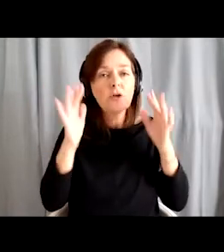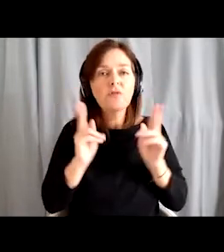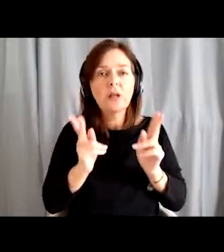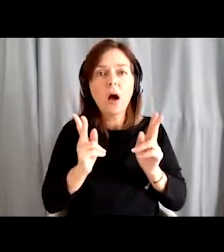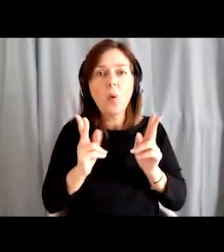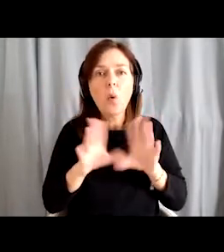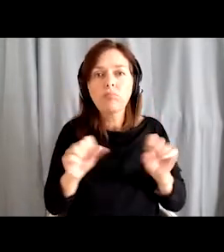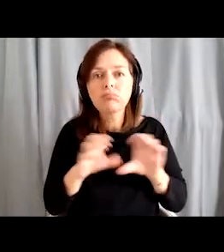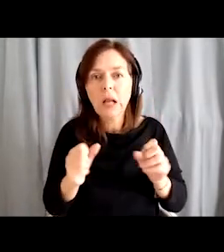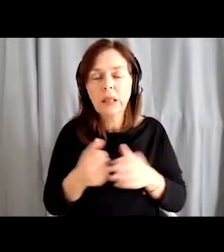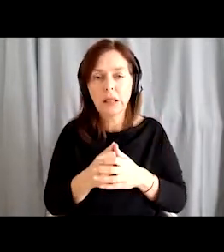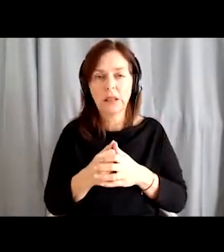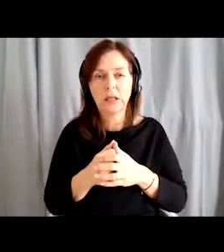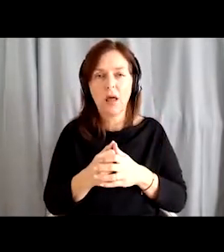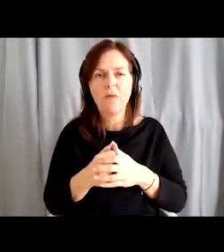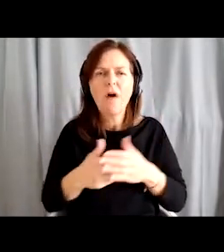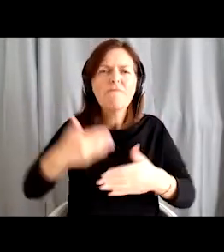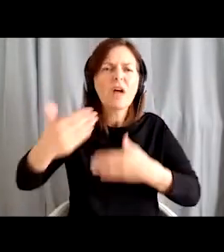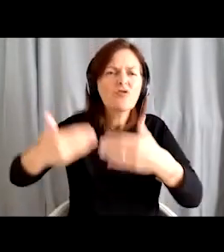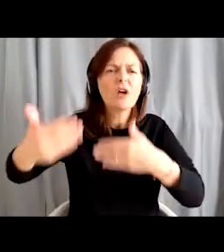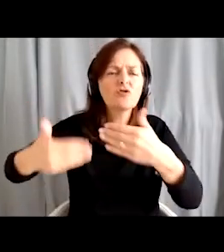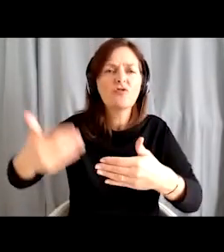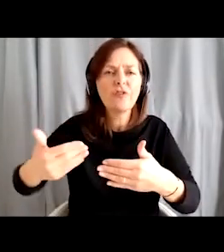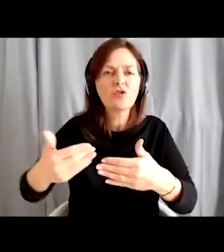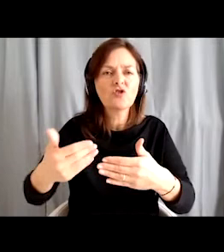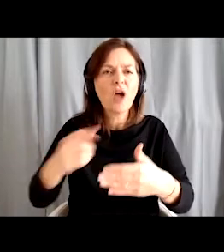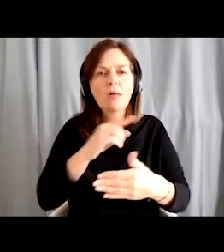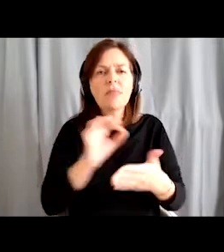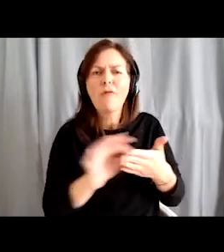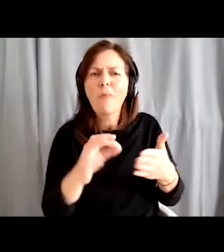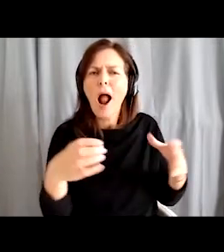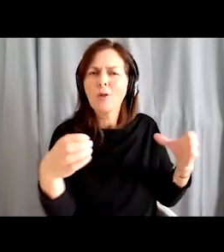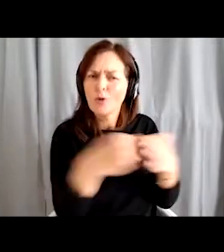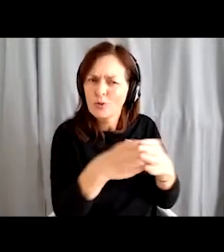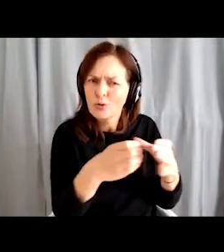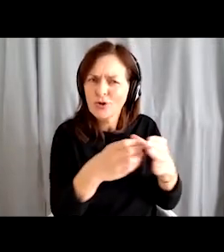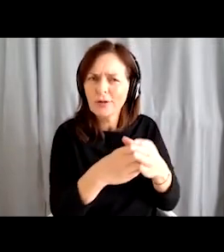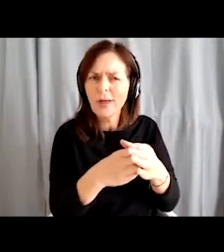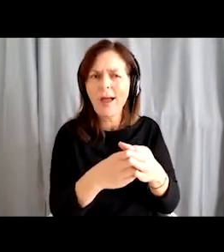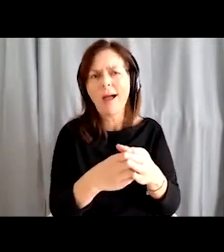There was more and more informal socialising at social evening gatherings, citizens then took over